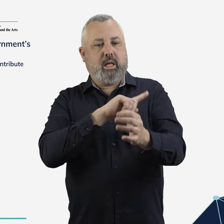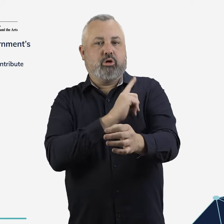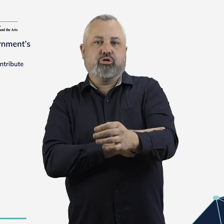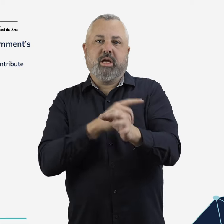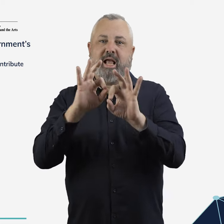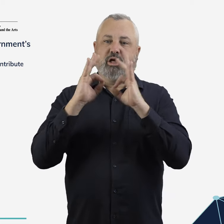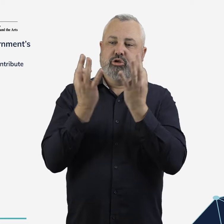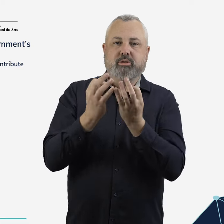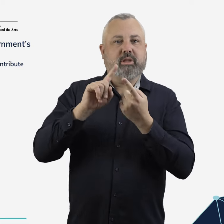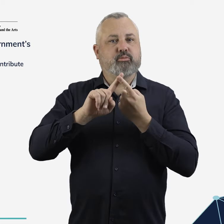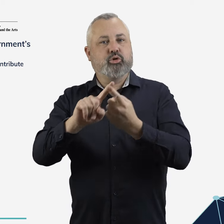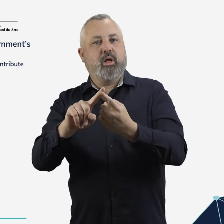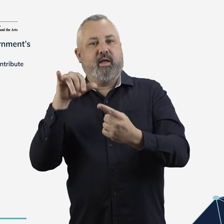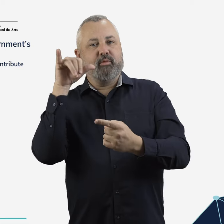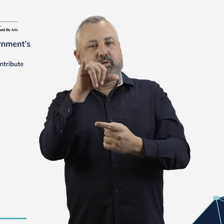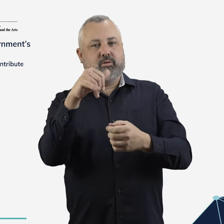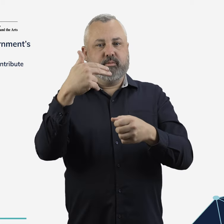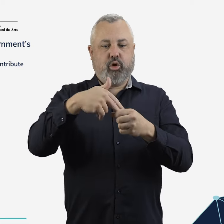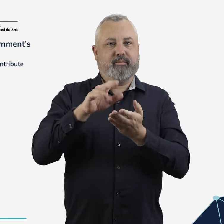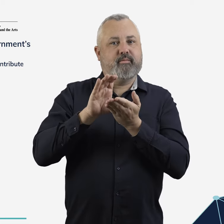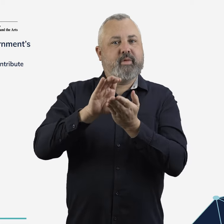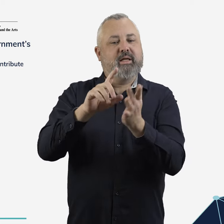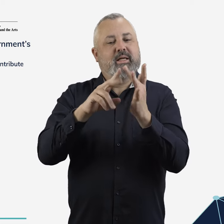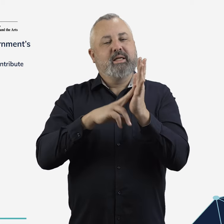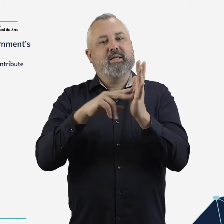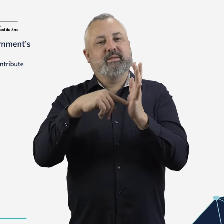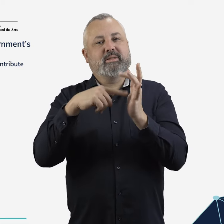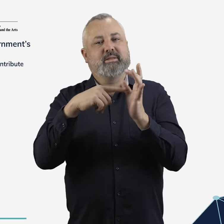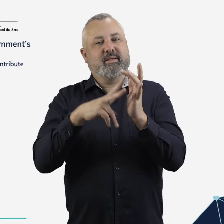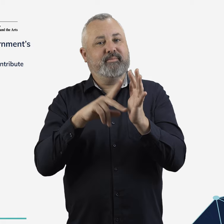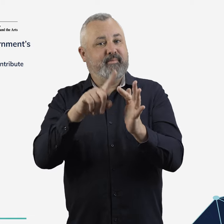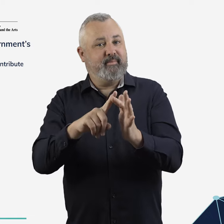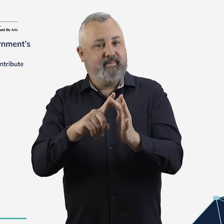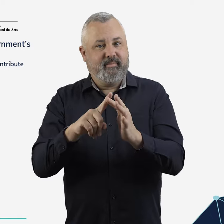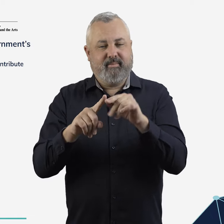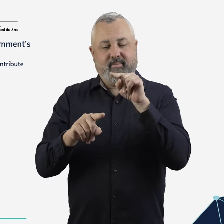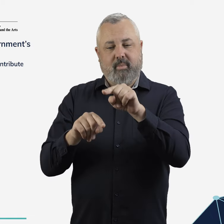production of SAF; undertaking consultation on the costs and benefits of options for a production incentive and